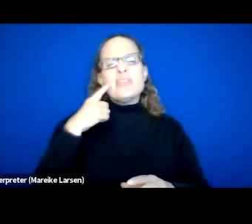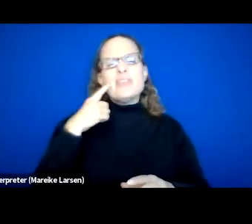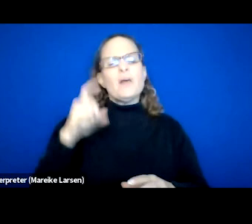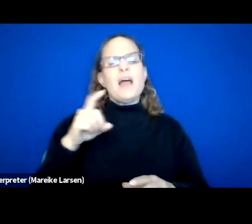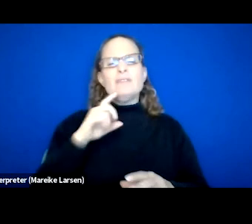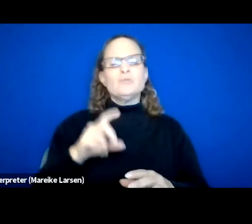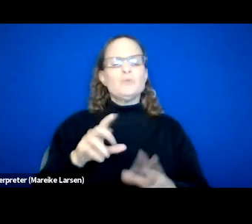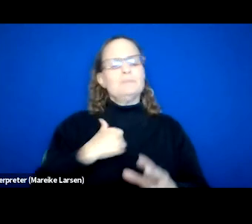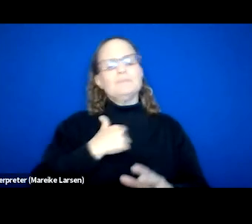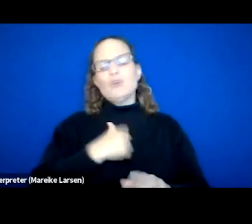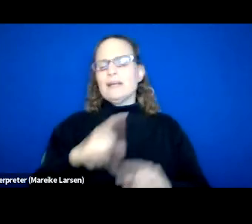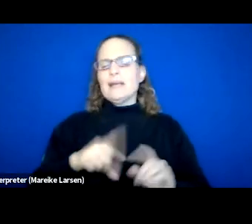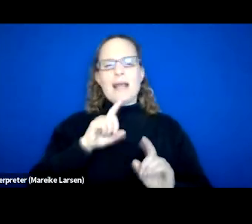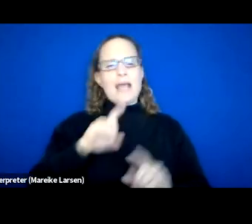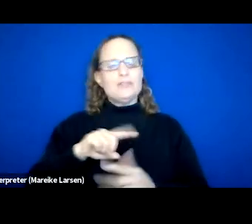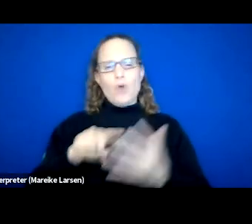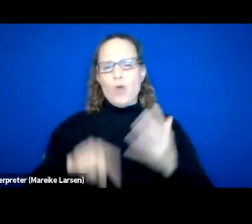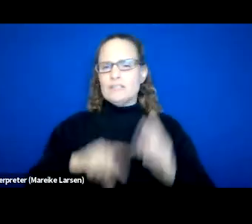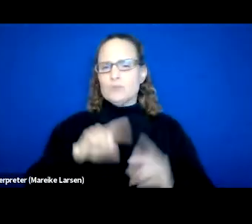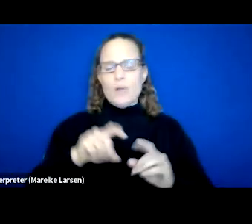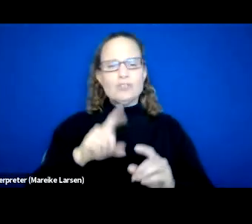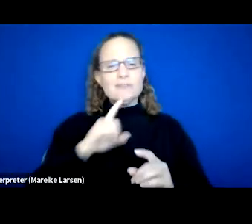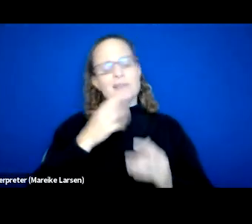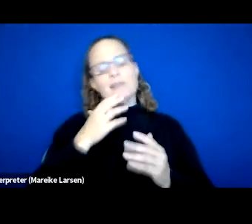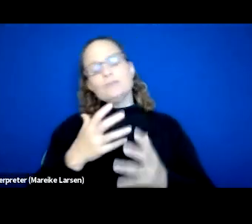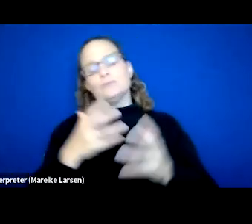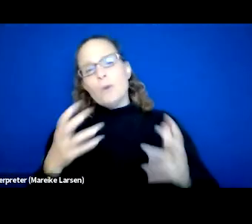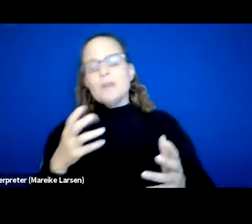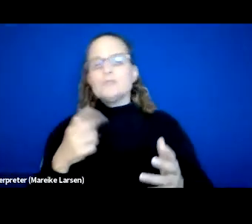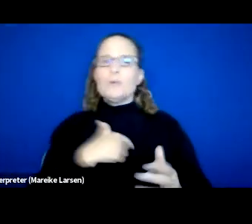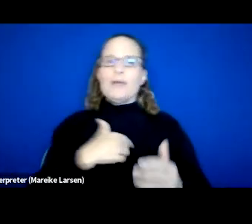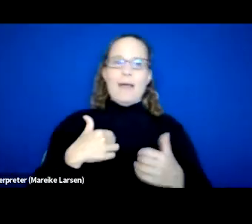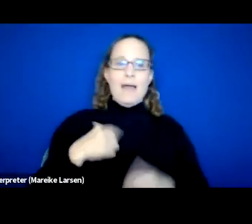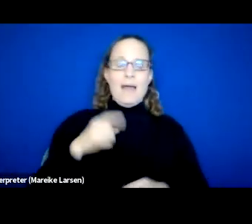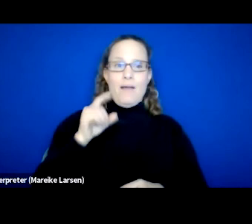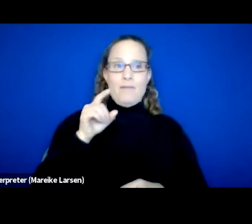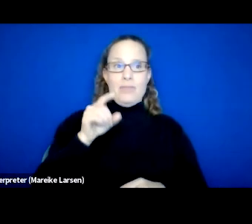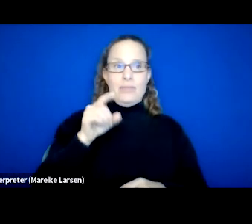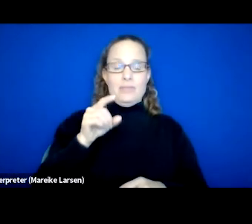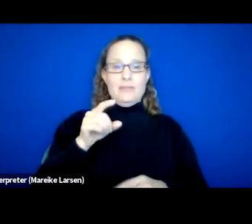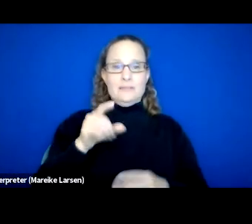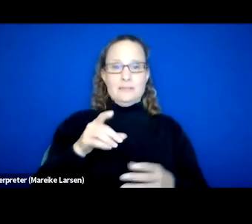I apologize because I do wanna, thank you all so much. We do have this, this closing poll question.